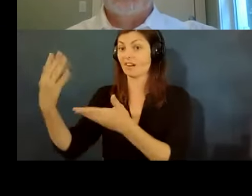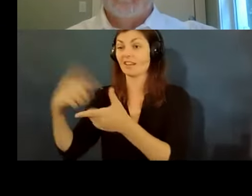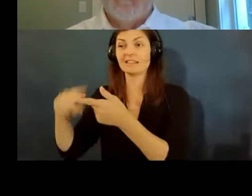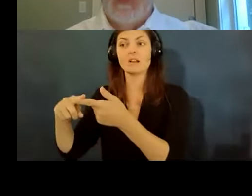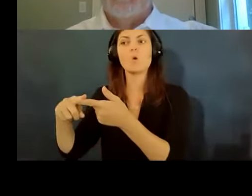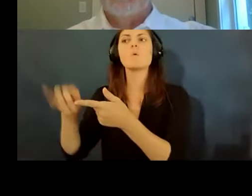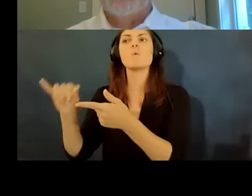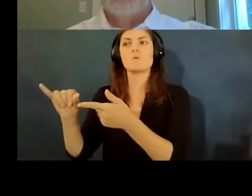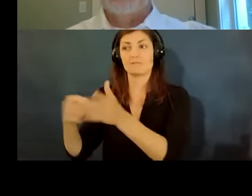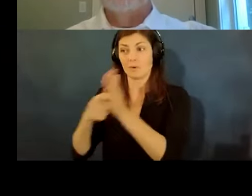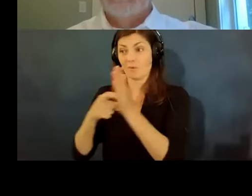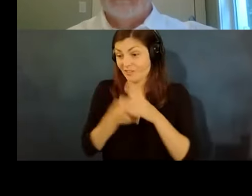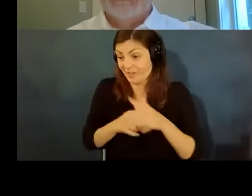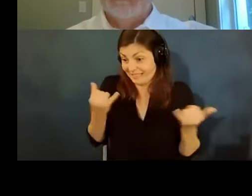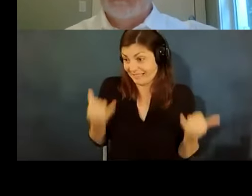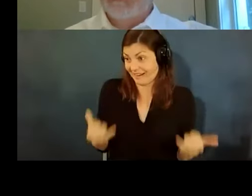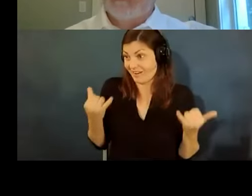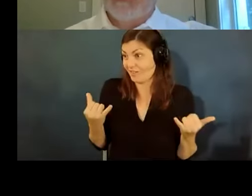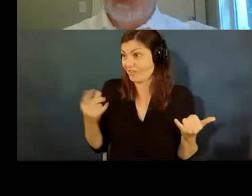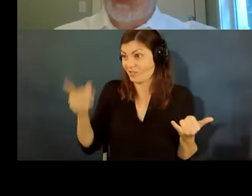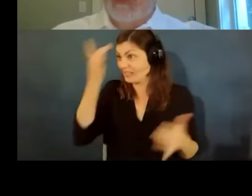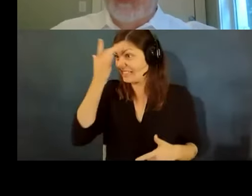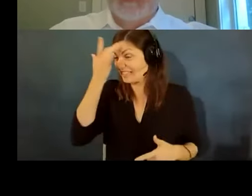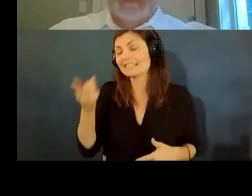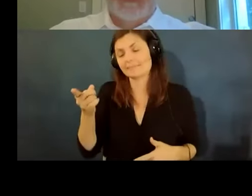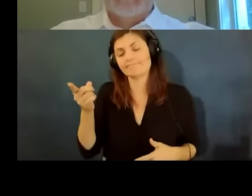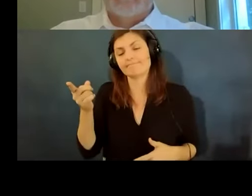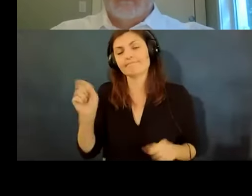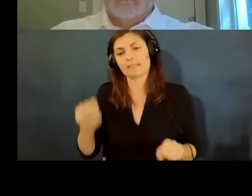requires starting immediately so the eeoc is telling us that